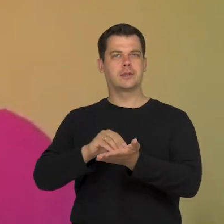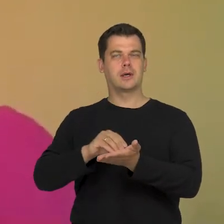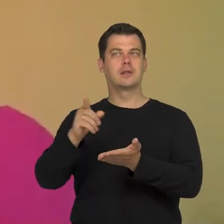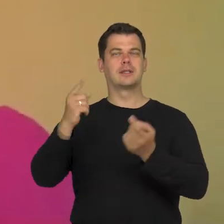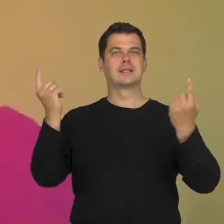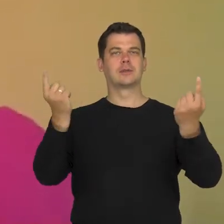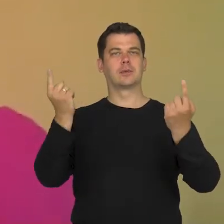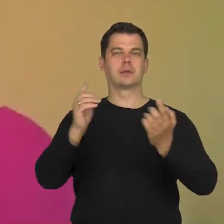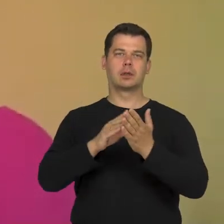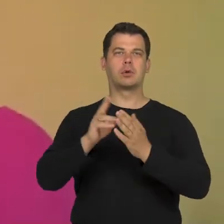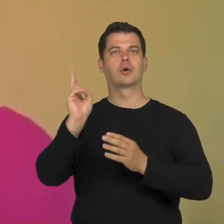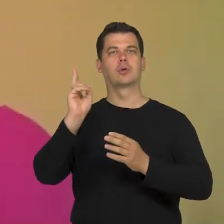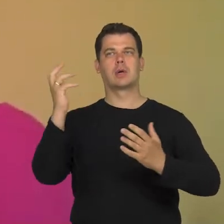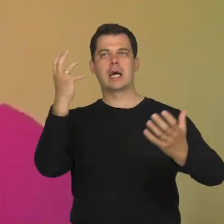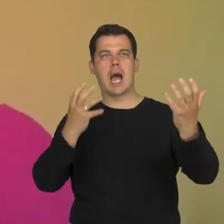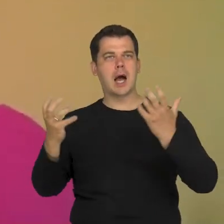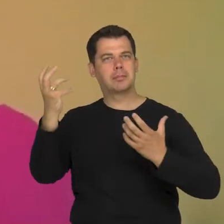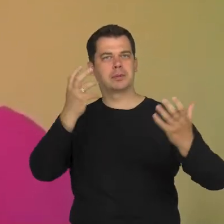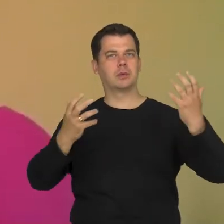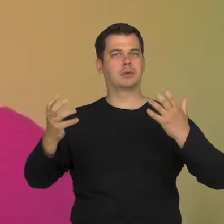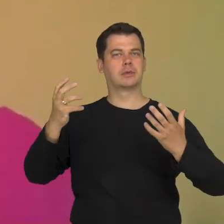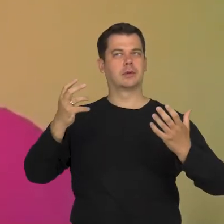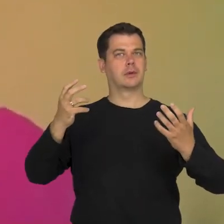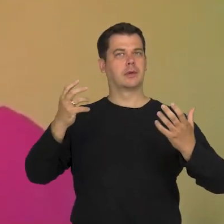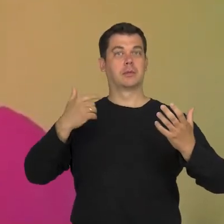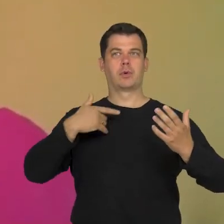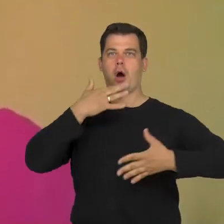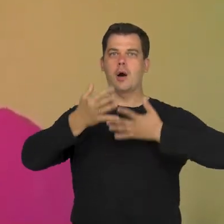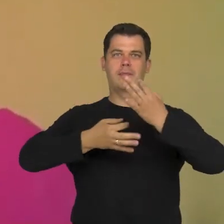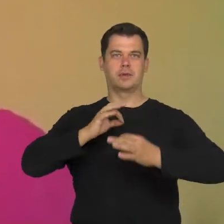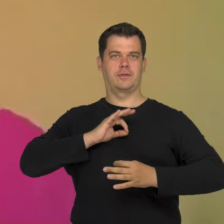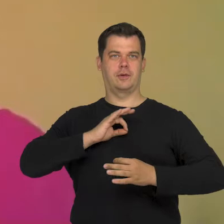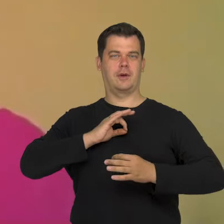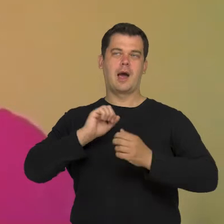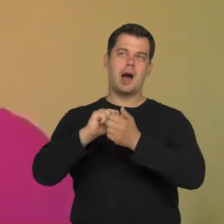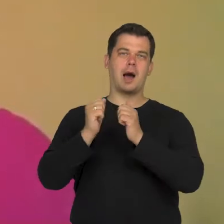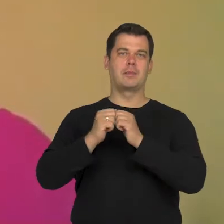when someone is staring at us and when they look away form us